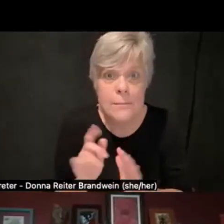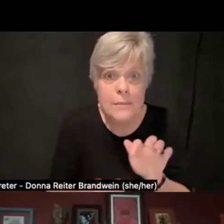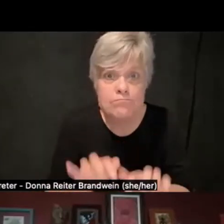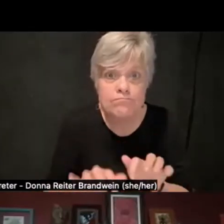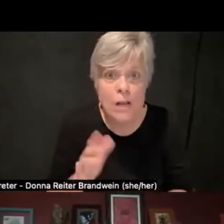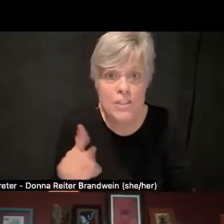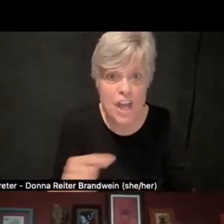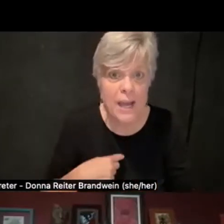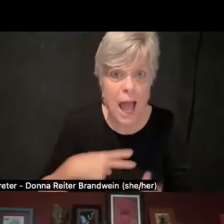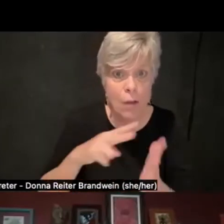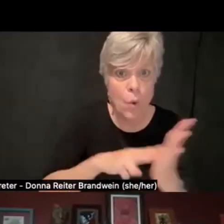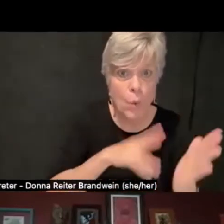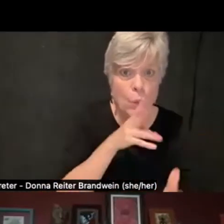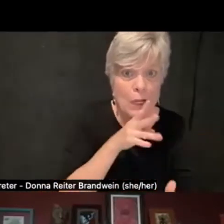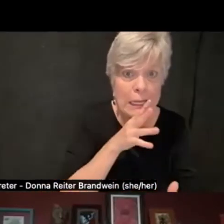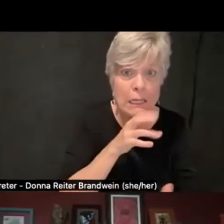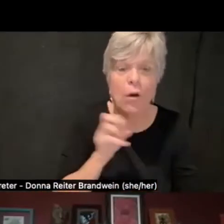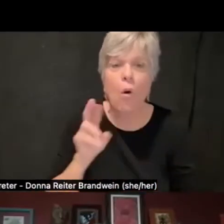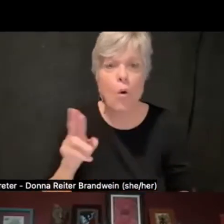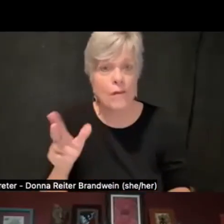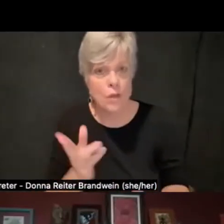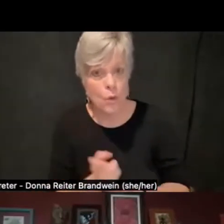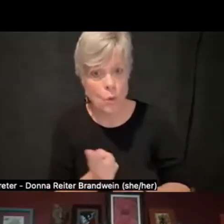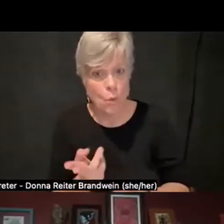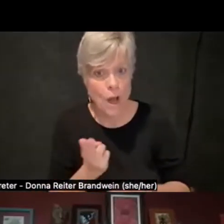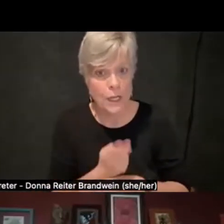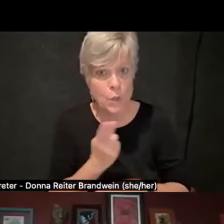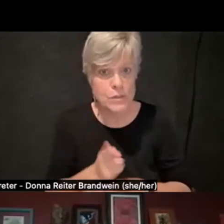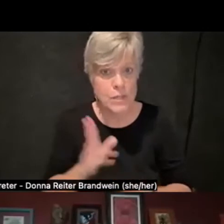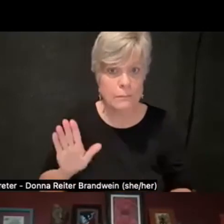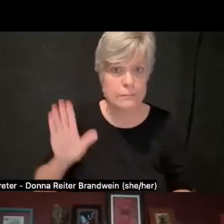or if you want to use the raise hand feature, I can call on you.